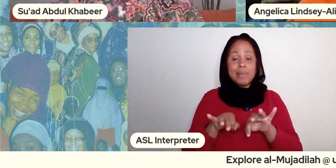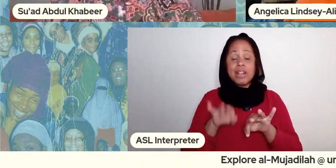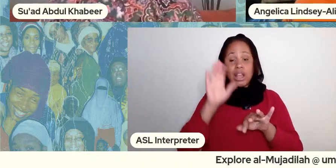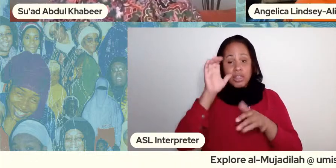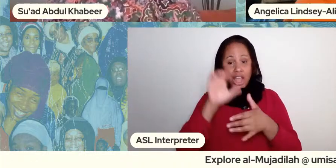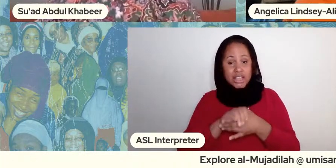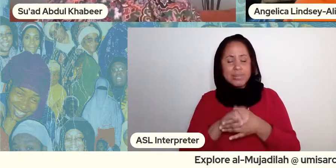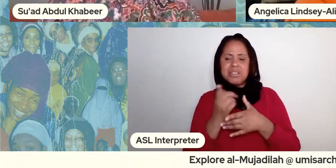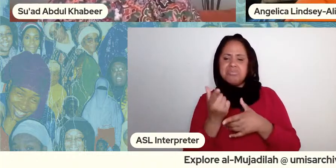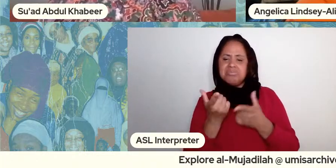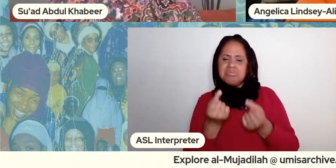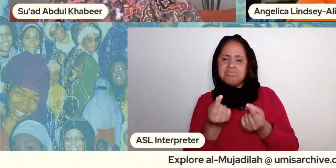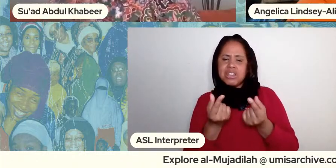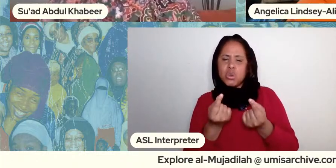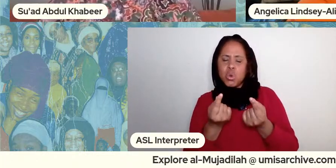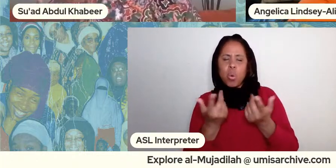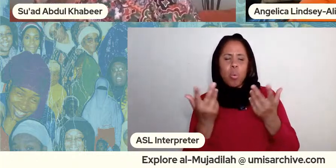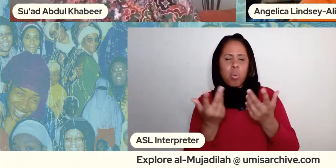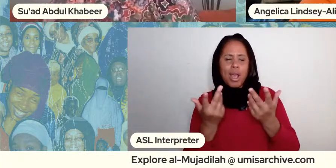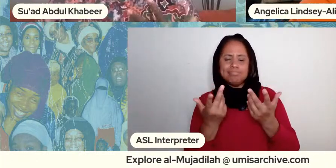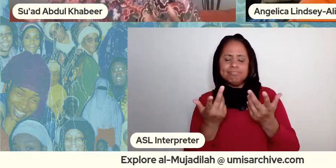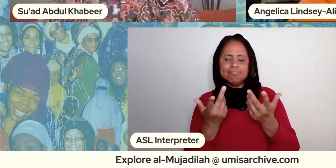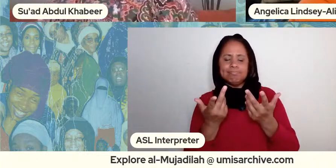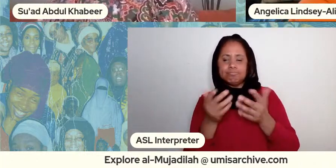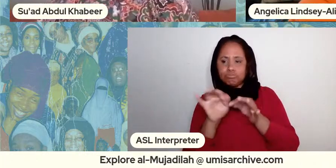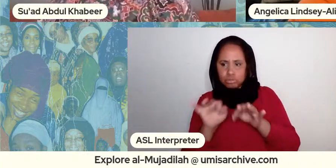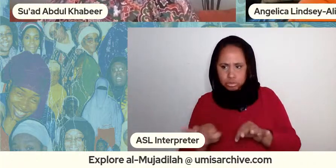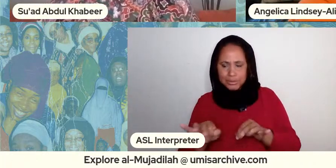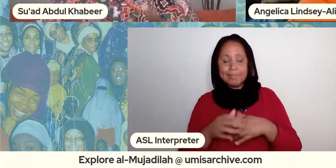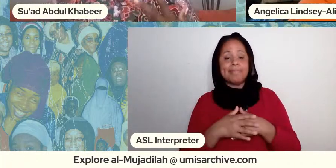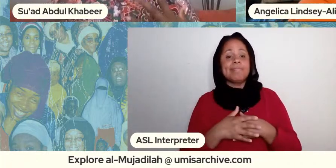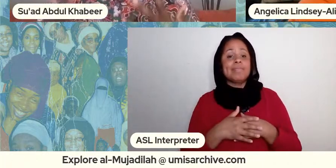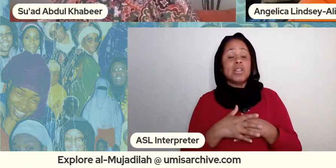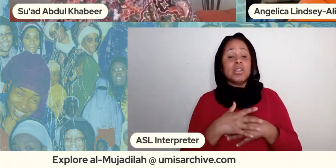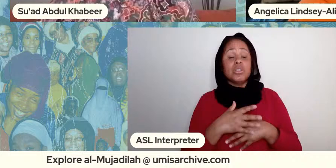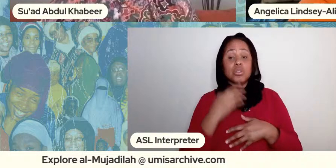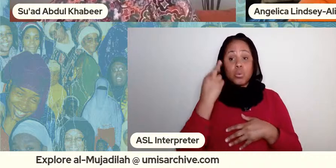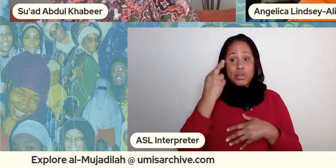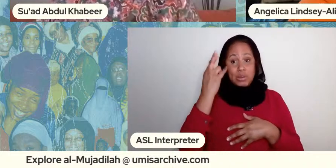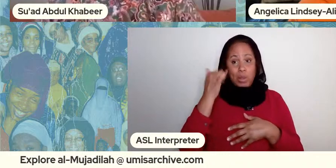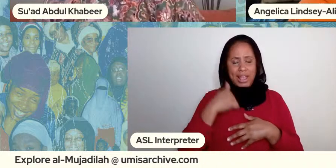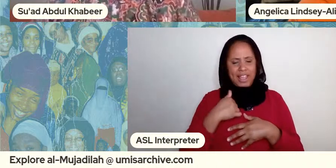it struck me is because i felt like my mother was el muja de la i felt like most of her life as long